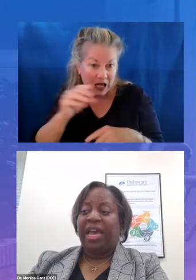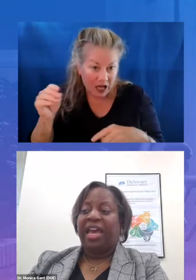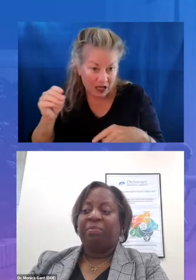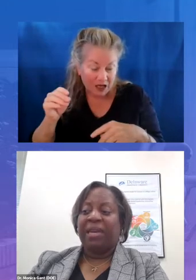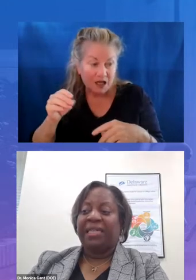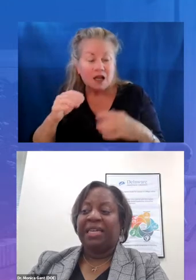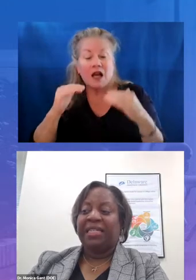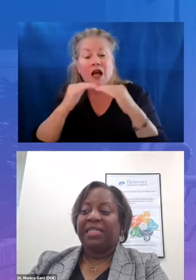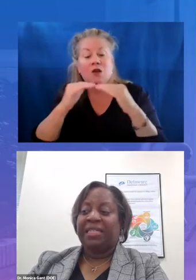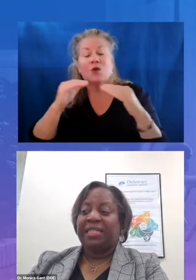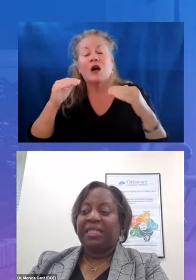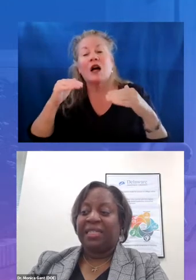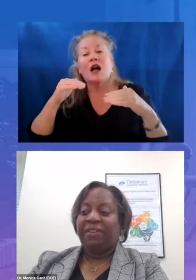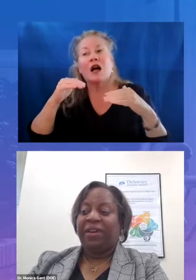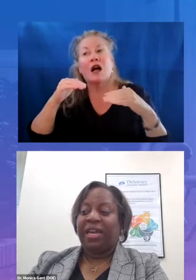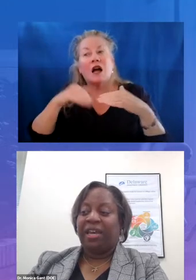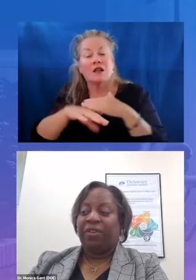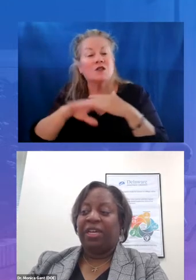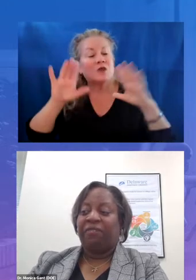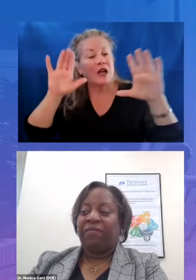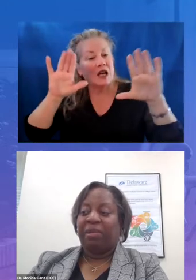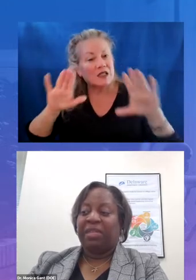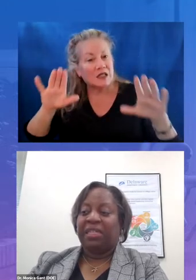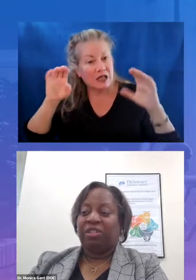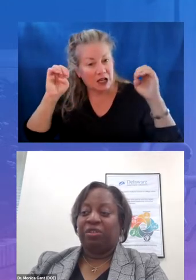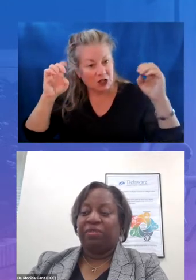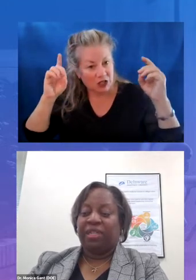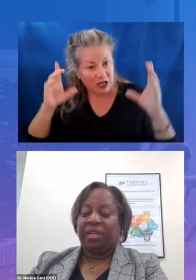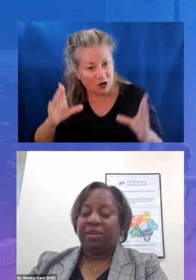and maintains safe and healthy environments conducive to learning